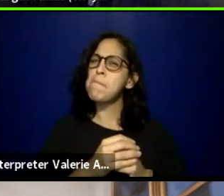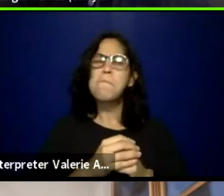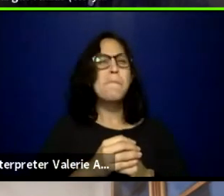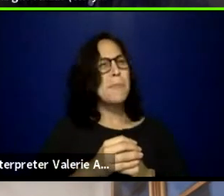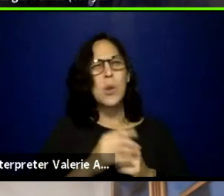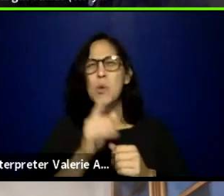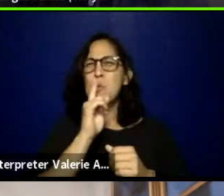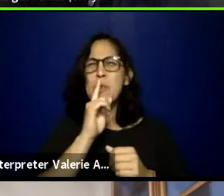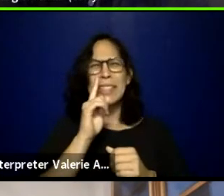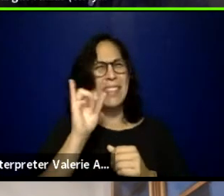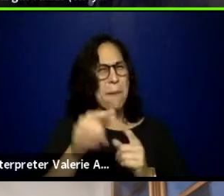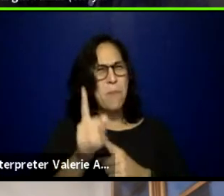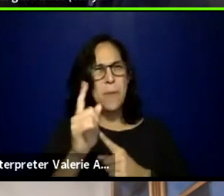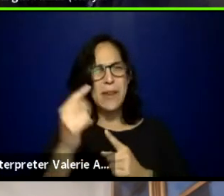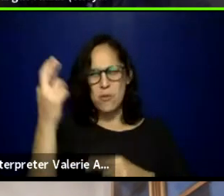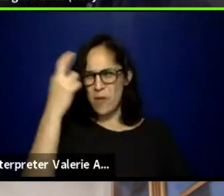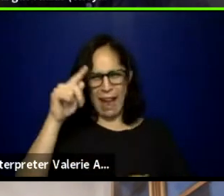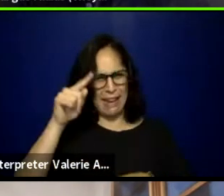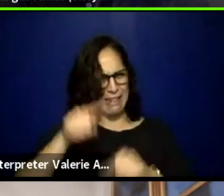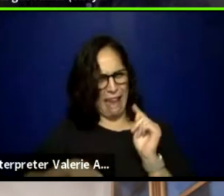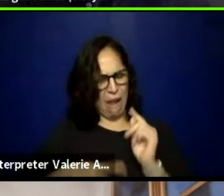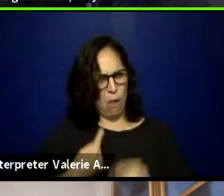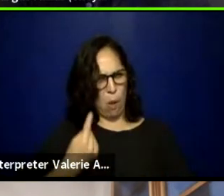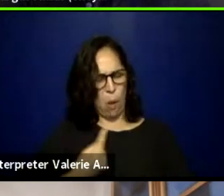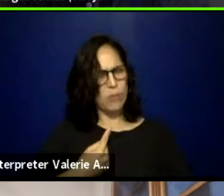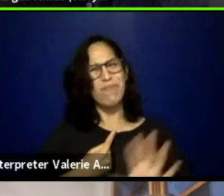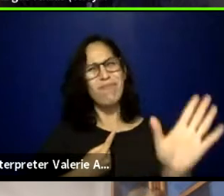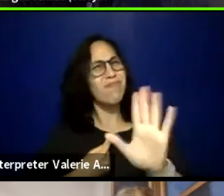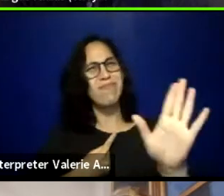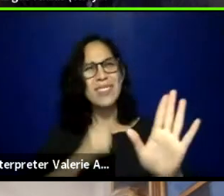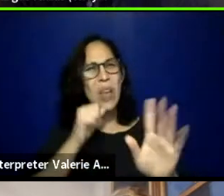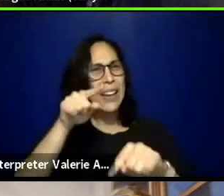it's realizing that I don't want to do it alone.